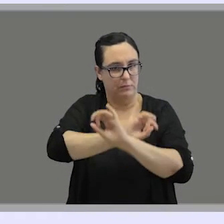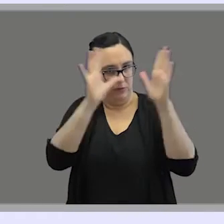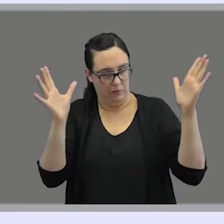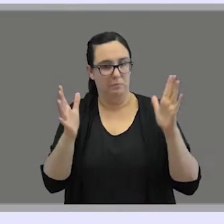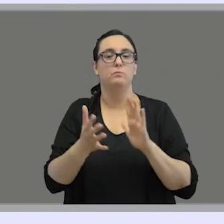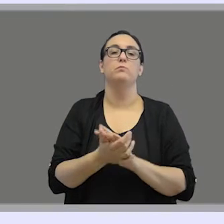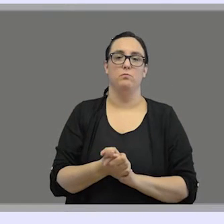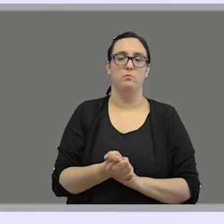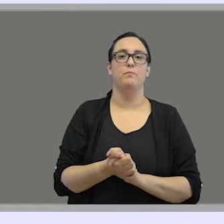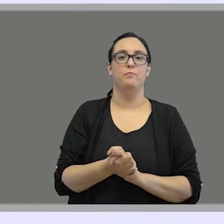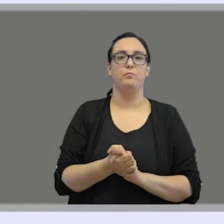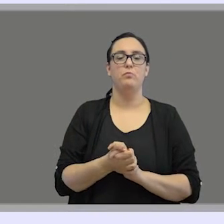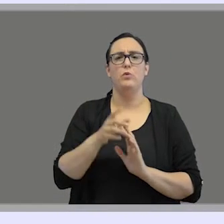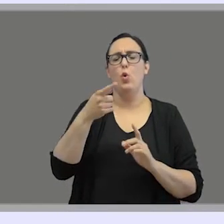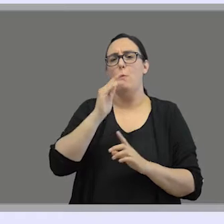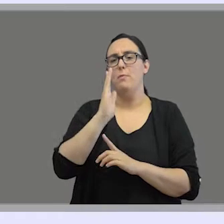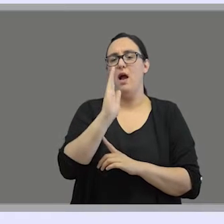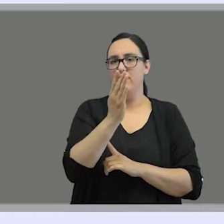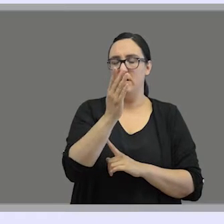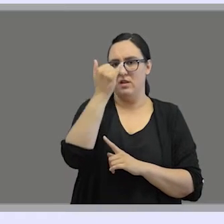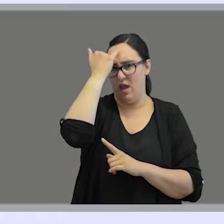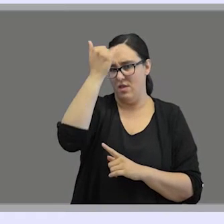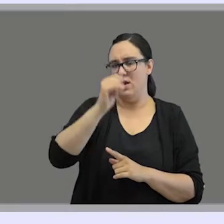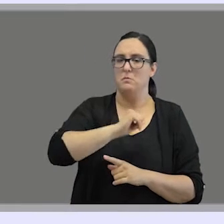involving sign languages and their uses.